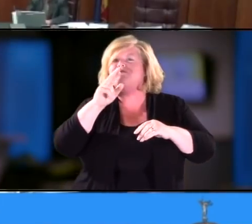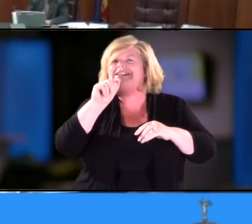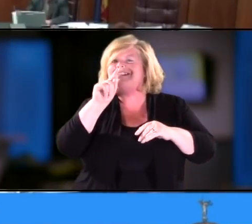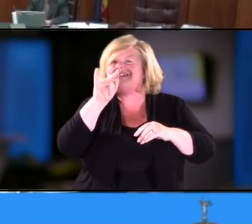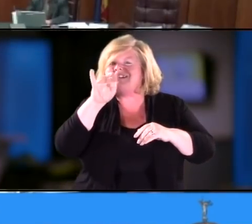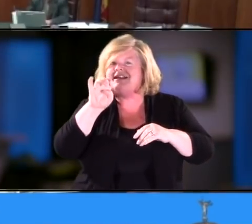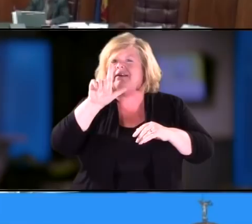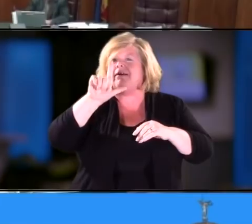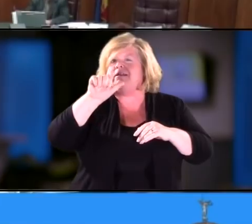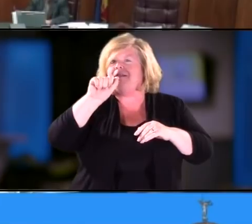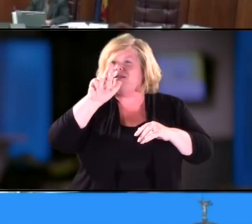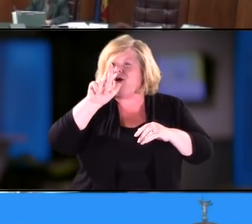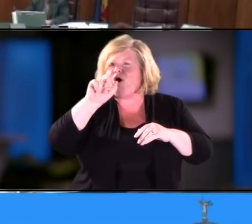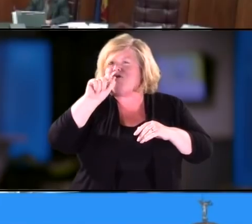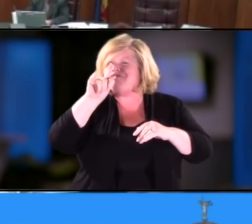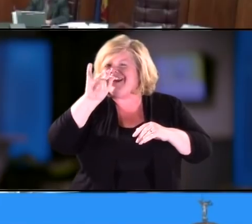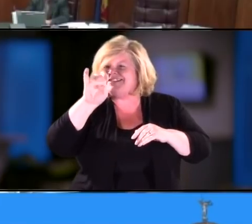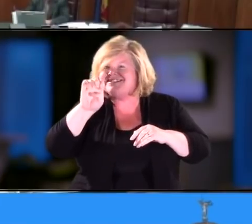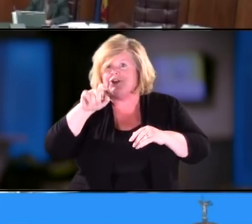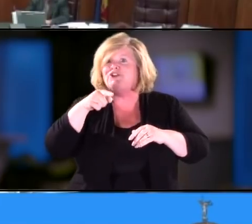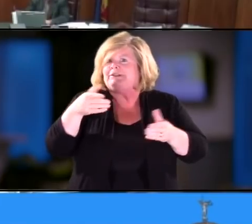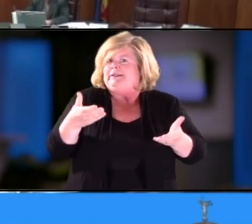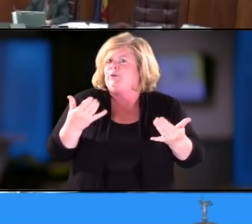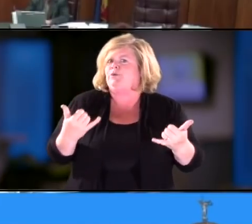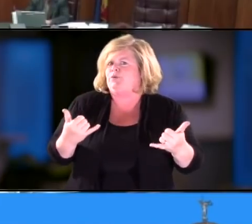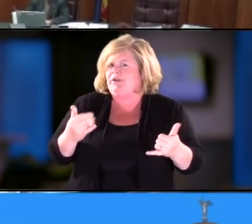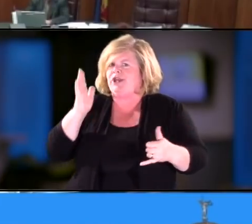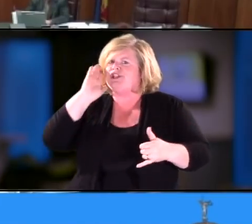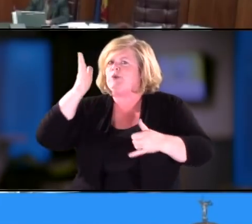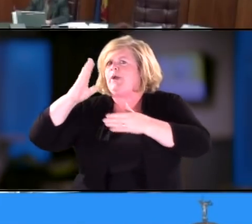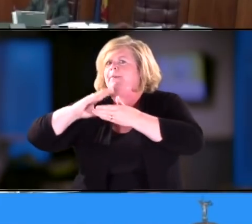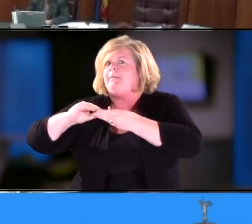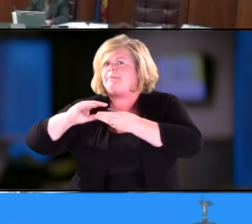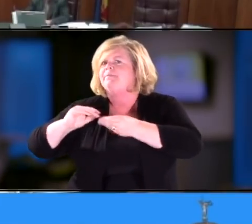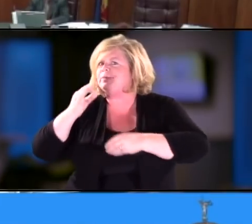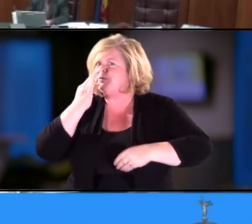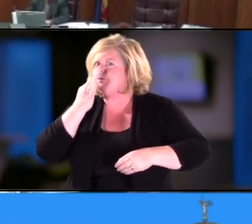who happens to be here and she will be testifying to you shortly.